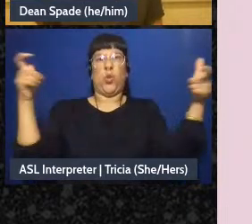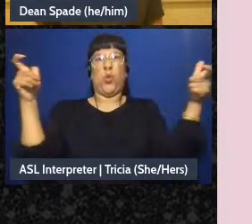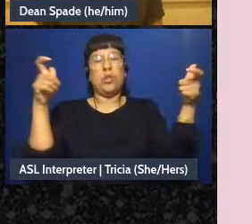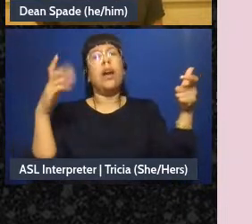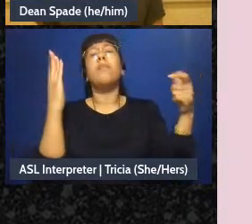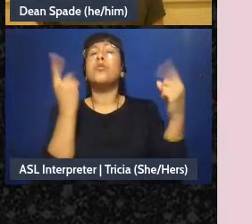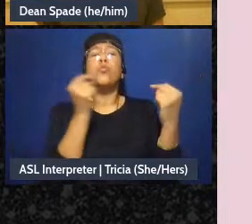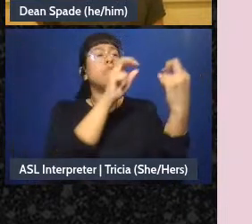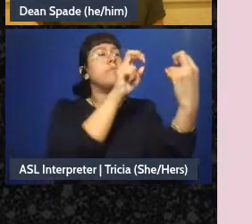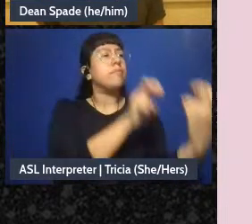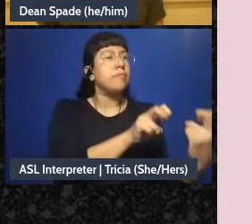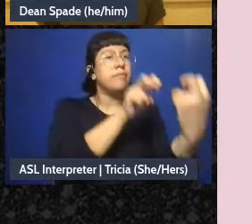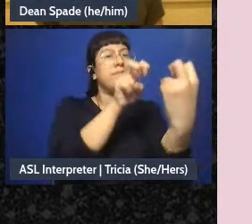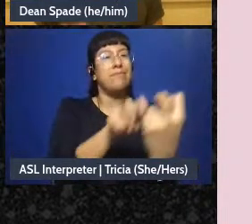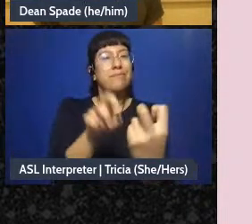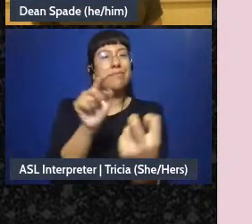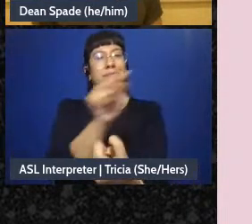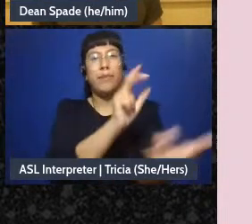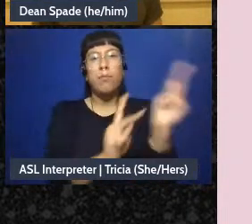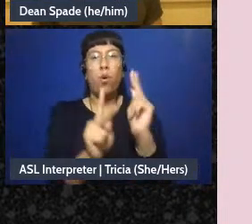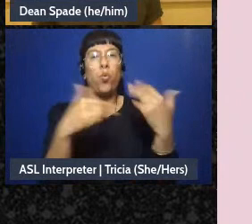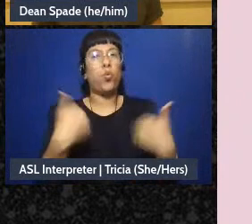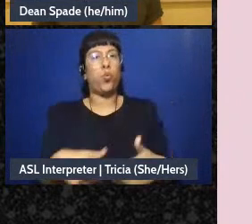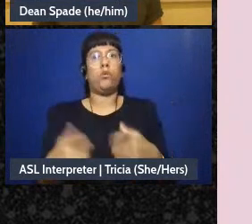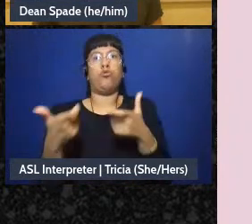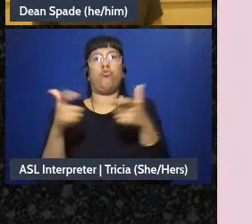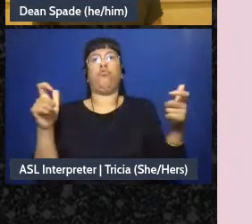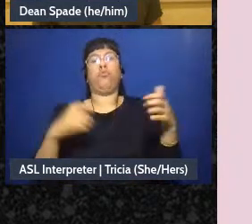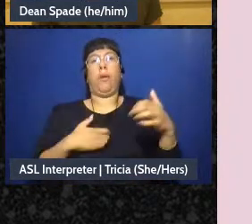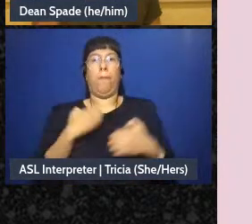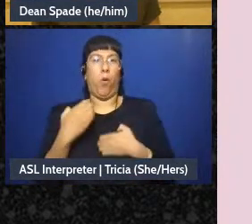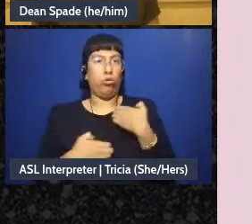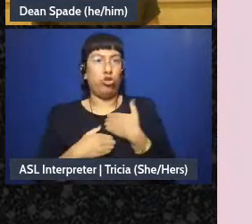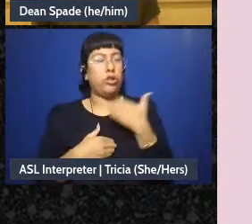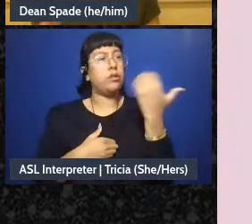it so that I can kind of know what's coming” Like, “it'll-it'd be better to facilitate in